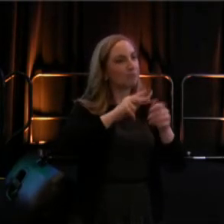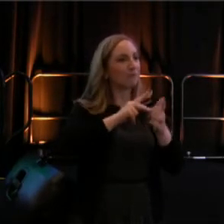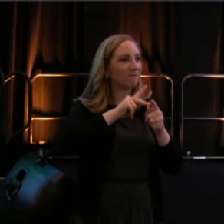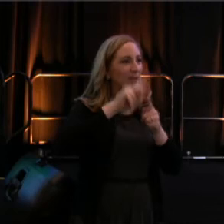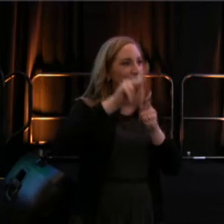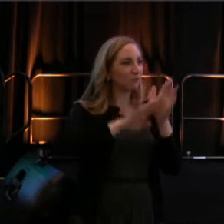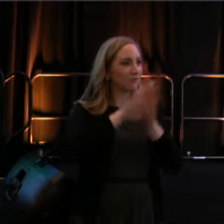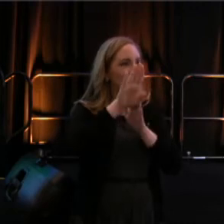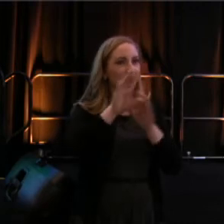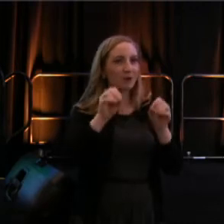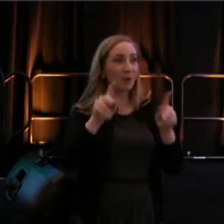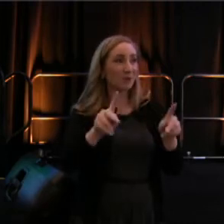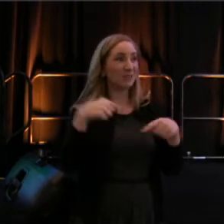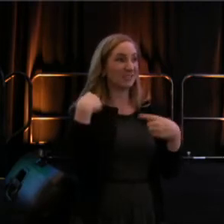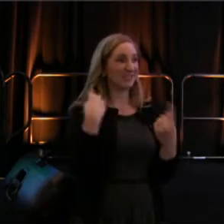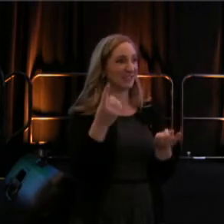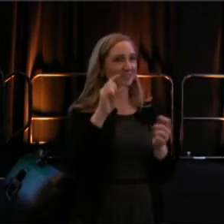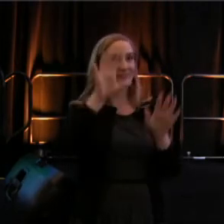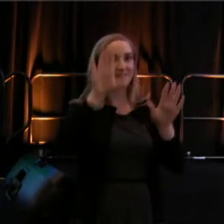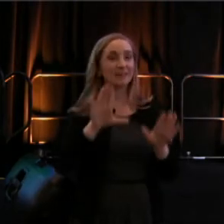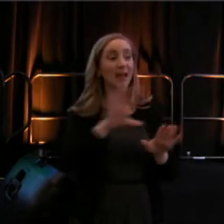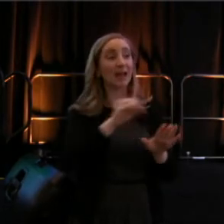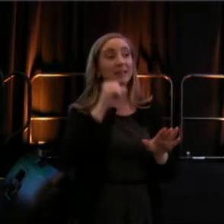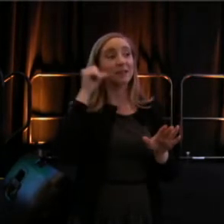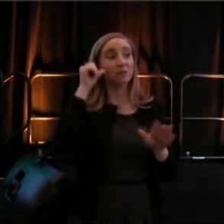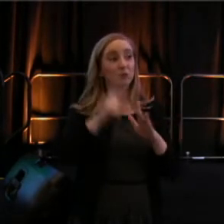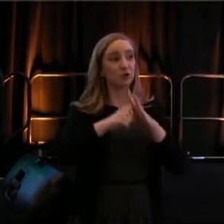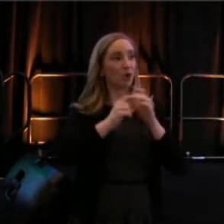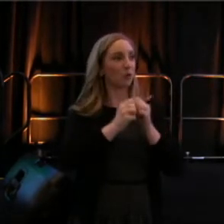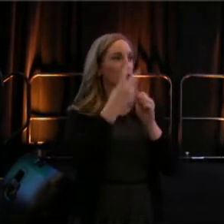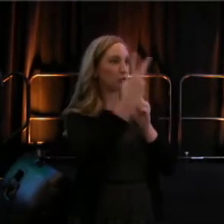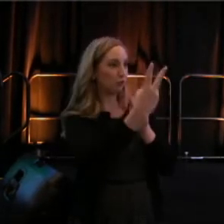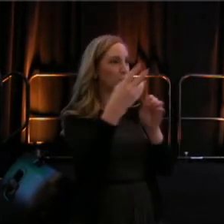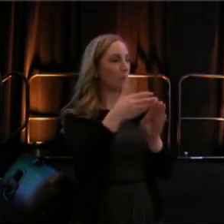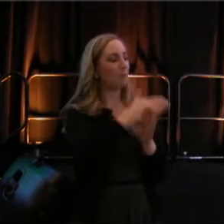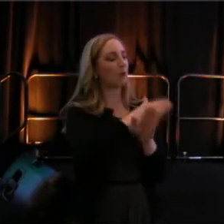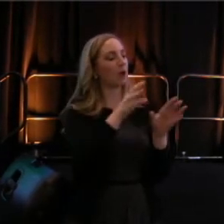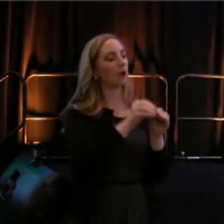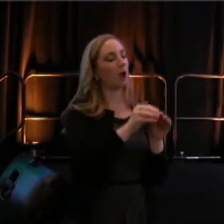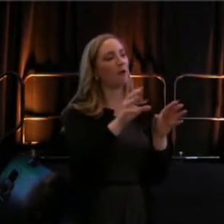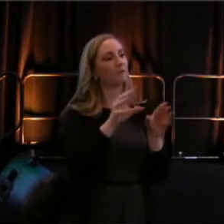And yesterday, we held two pre-conferences. We had a global pre-conference, which brought together